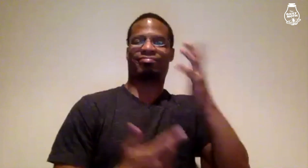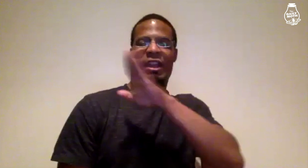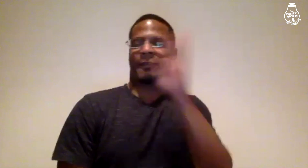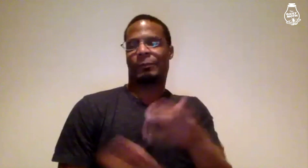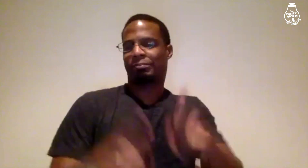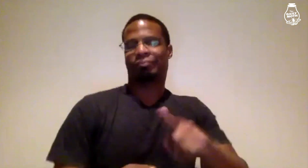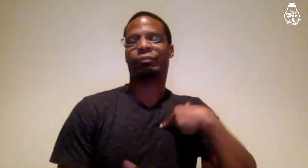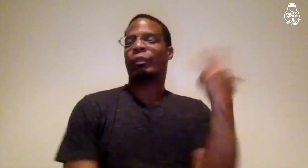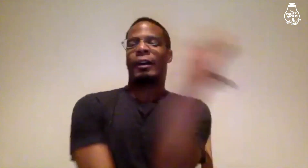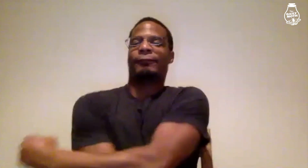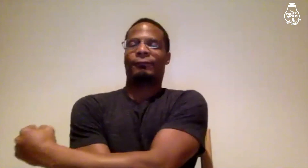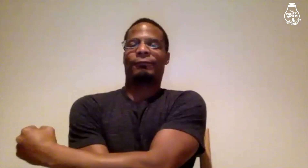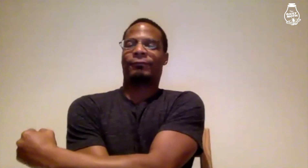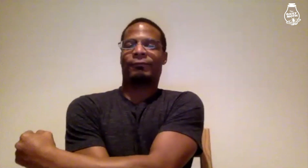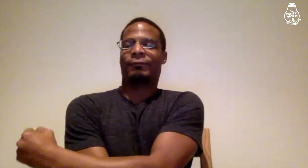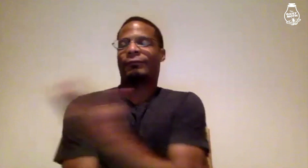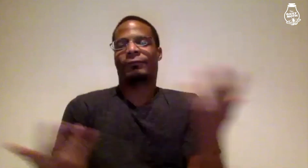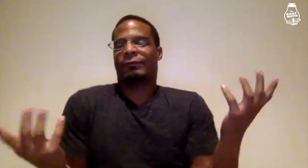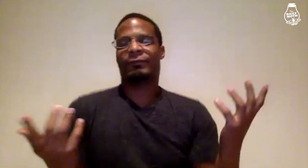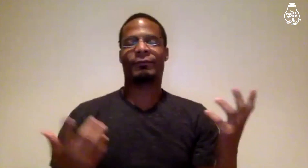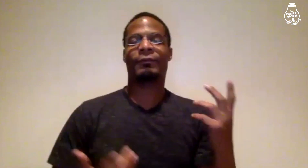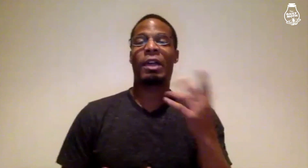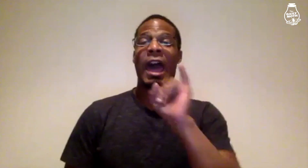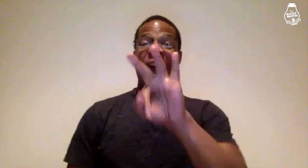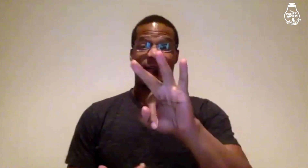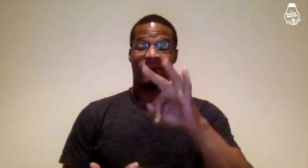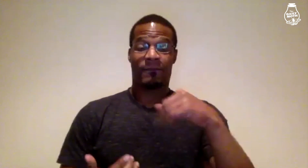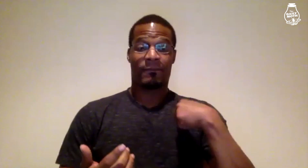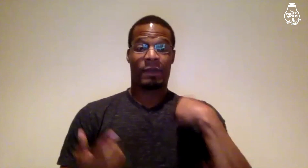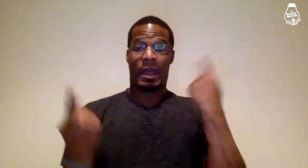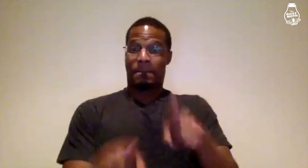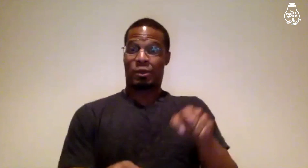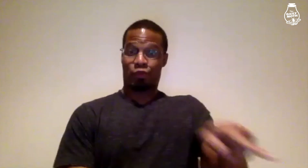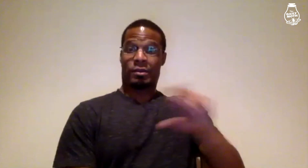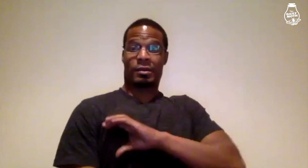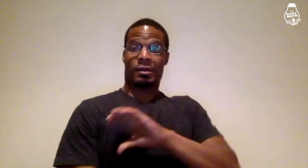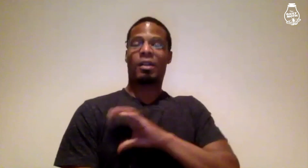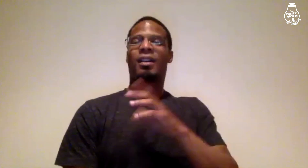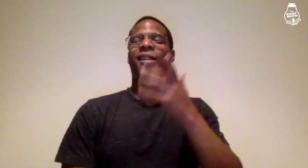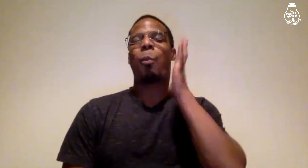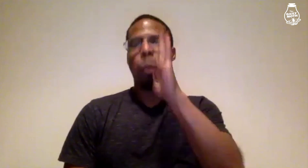But it never happened, because I already left. If I was still there and the police showed up,